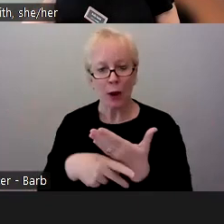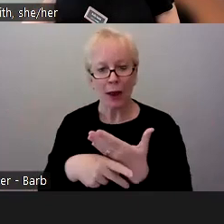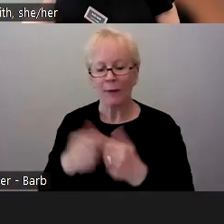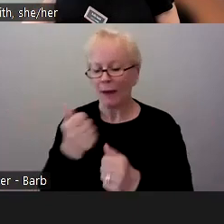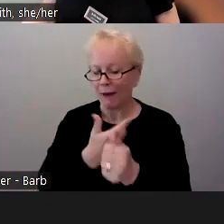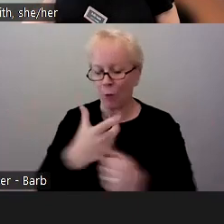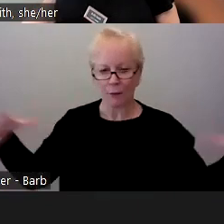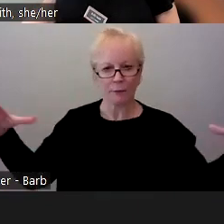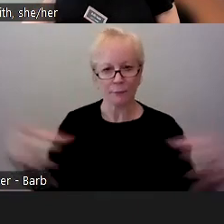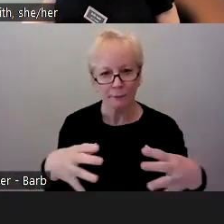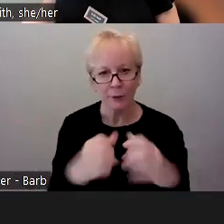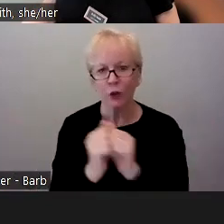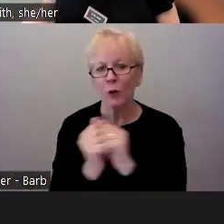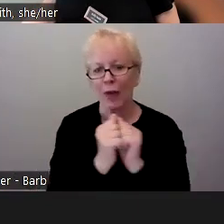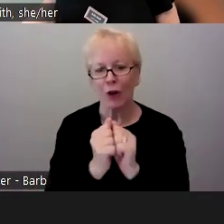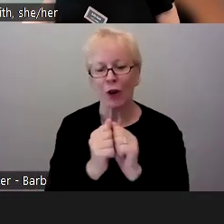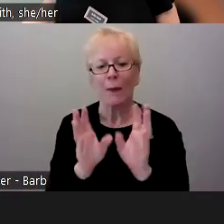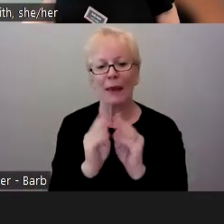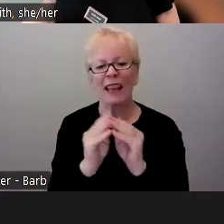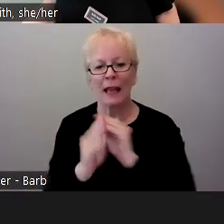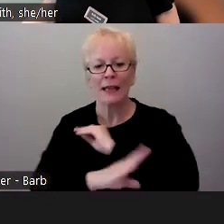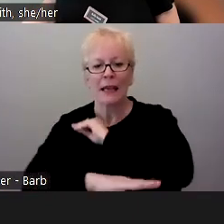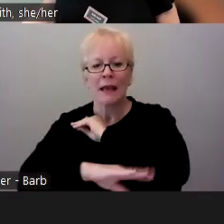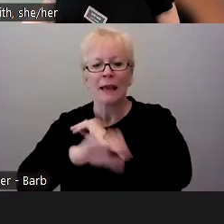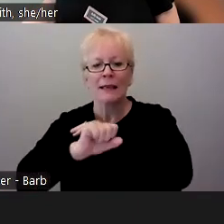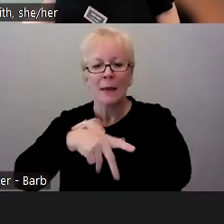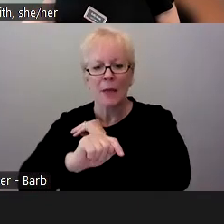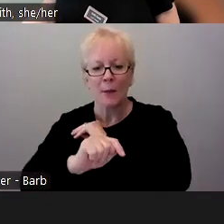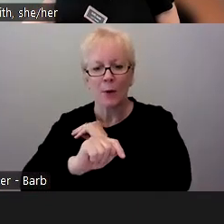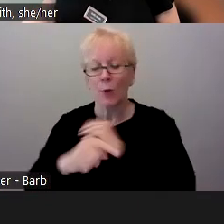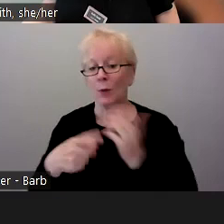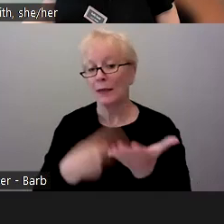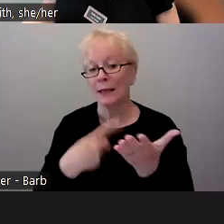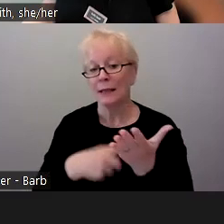September to have a meeting where we talk about norms and expectations for participating in the program.